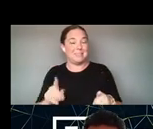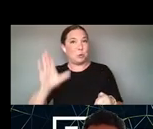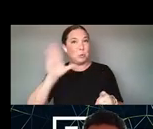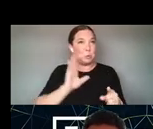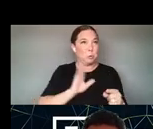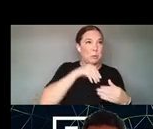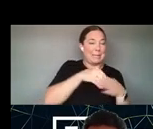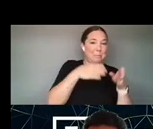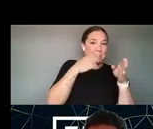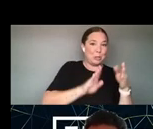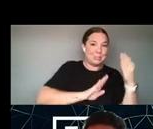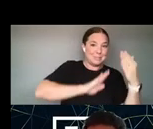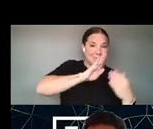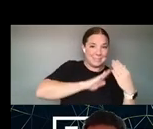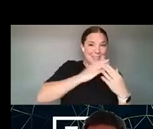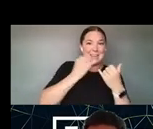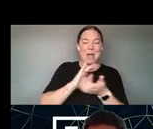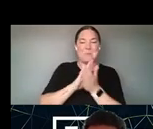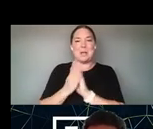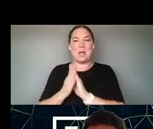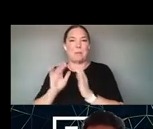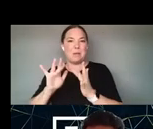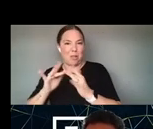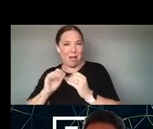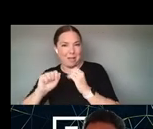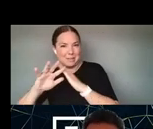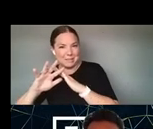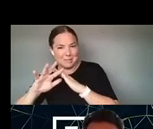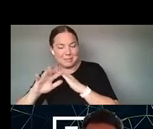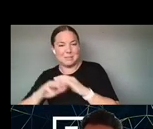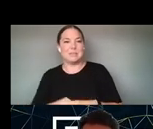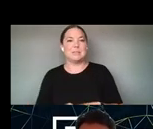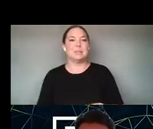VIRTUAL. WE ALSO HIGHLIGHT EDUCATORS IN OUR COMMUNITY SINCE SO MANY ARE EDUCATORS ALREADY